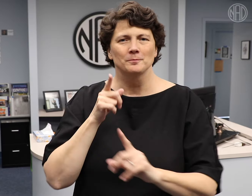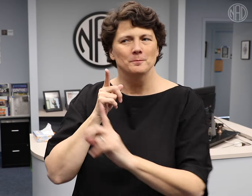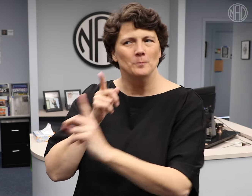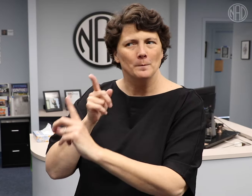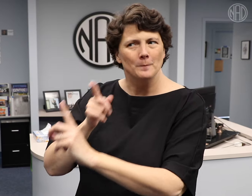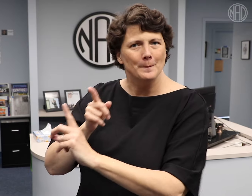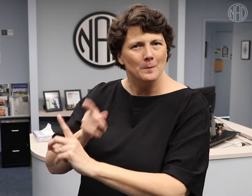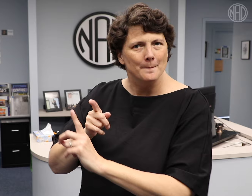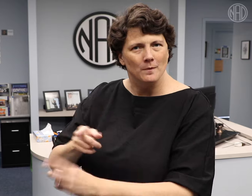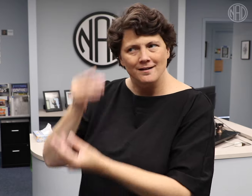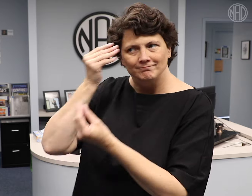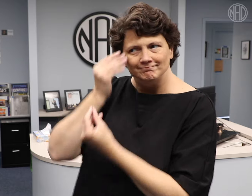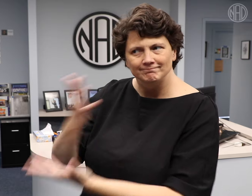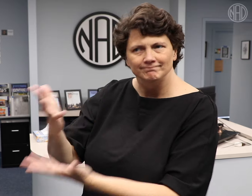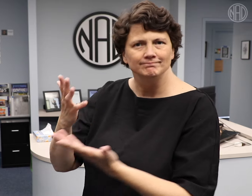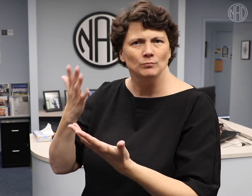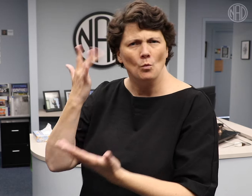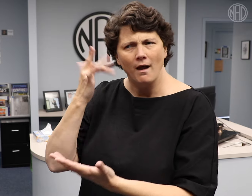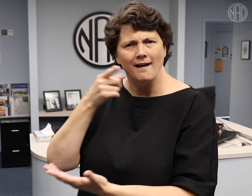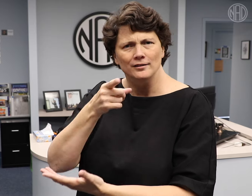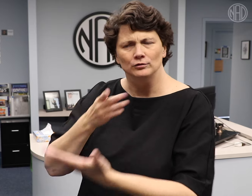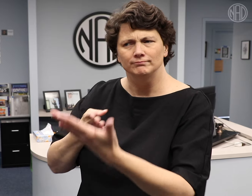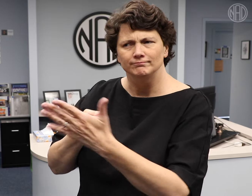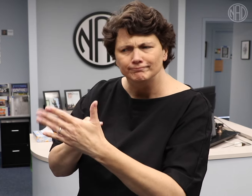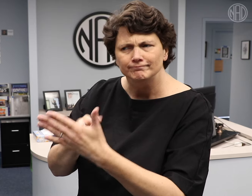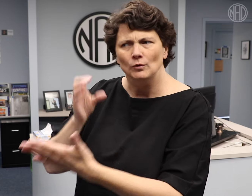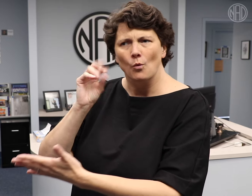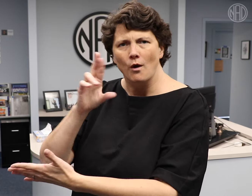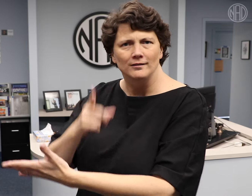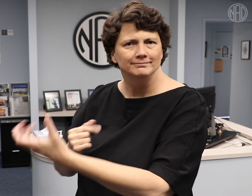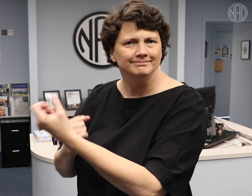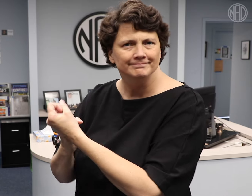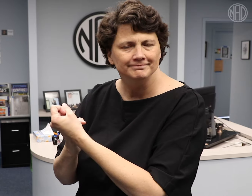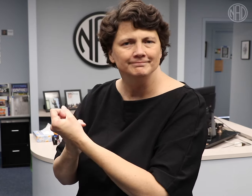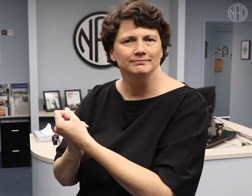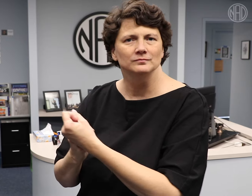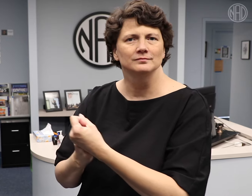You can share points on why you oppose or support the bill.